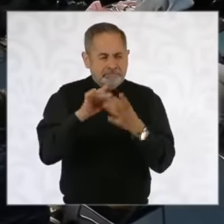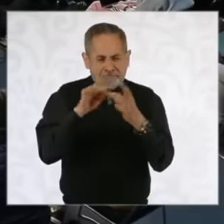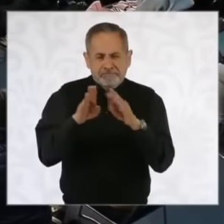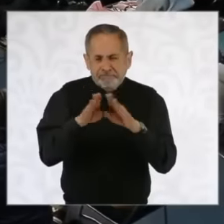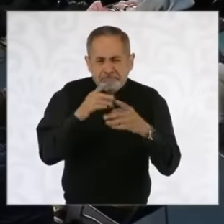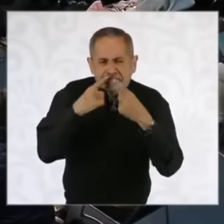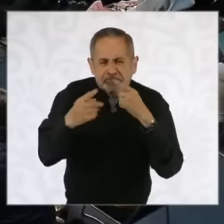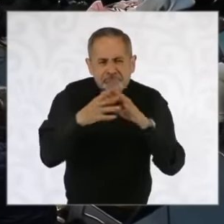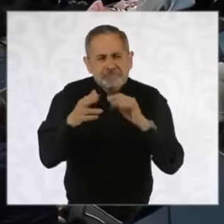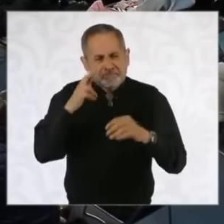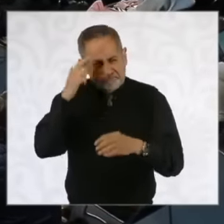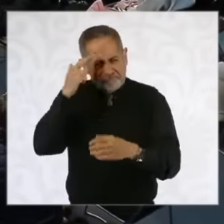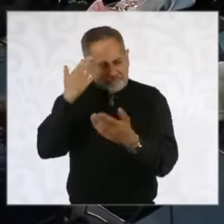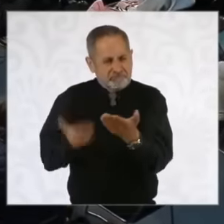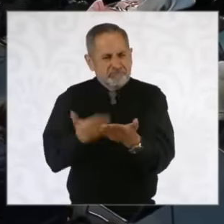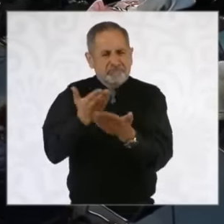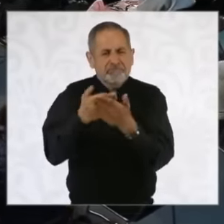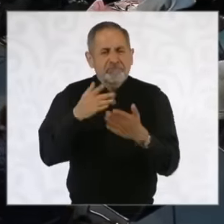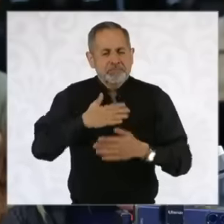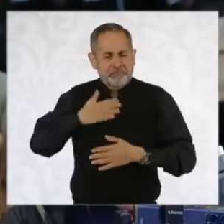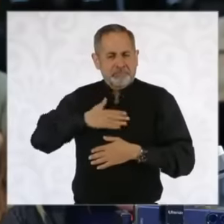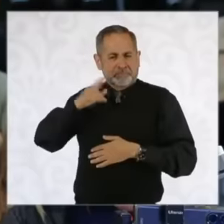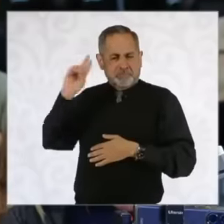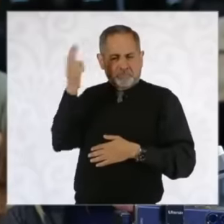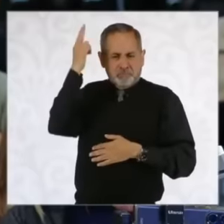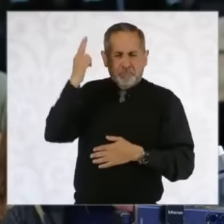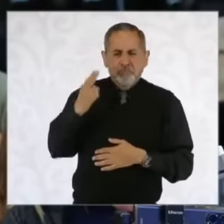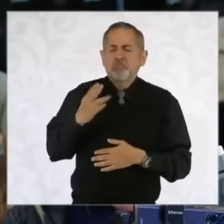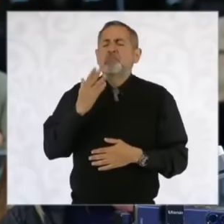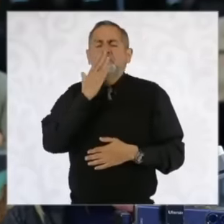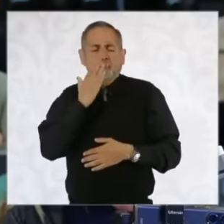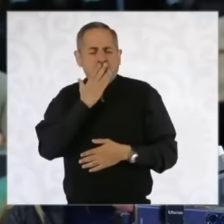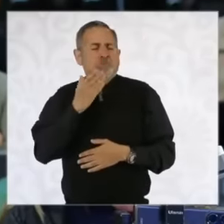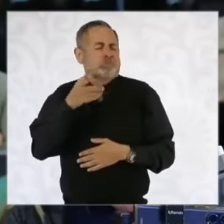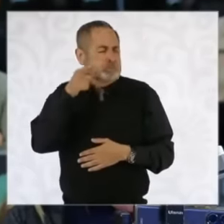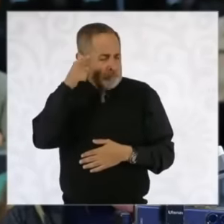that I raised the case of my university, the University of Sonora, that, unlike